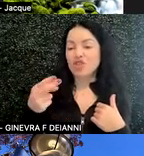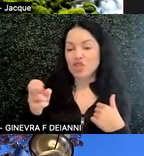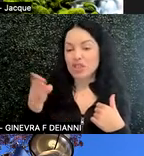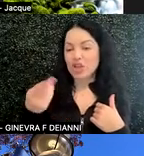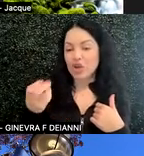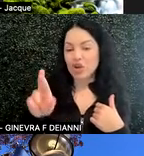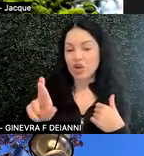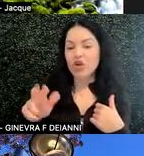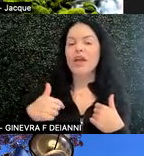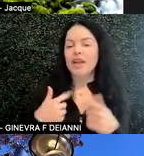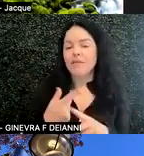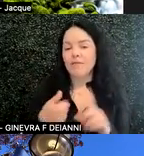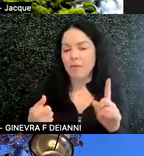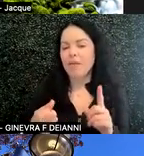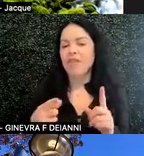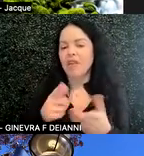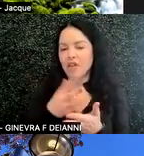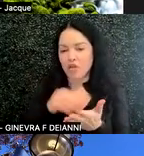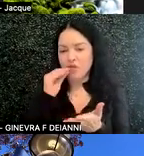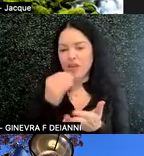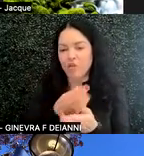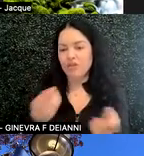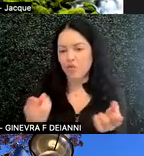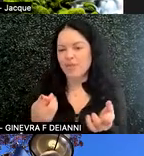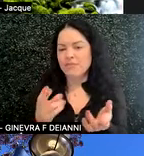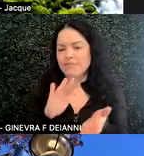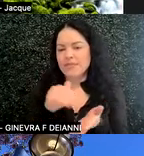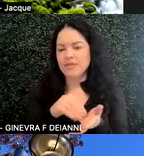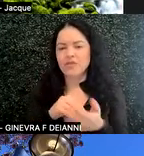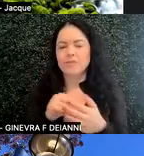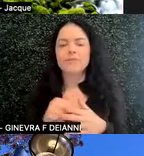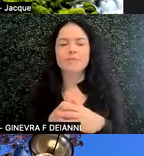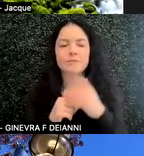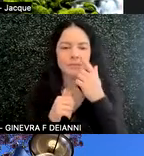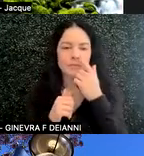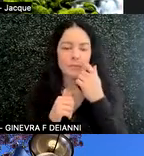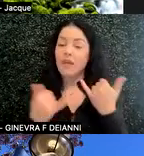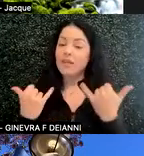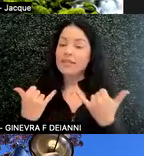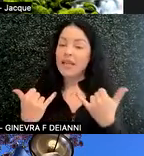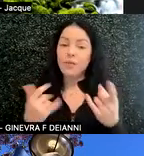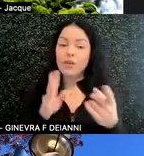Navigating STEM Program. OK. Here we go. So today we're going to talk about terminology.